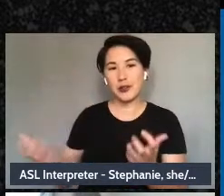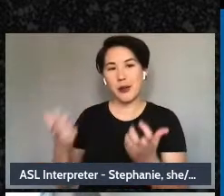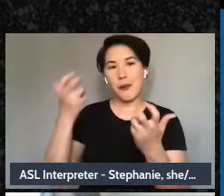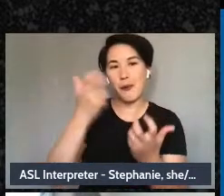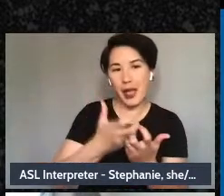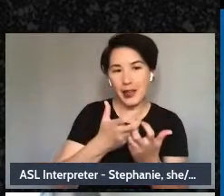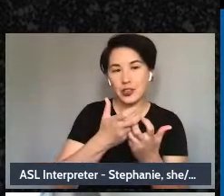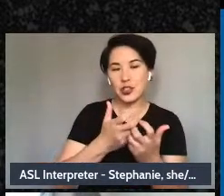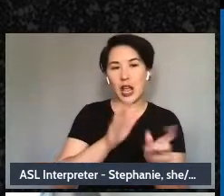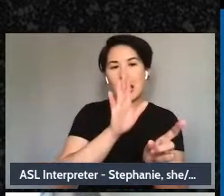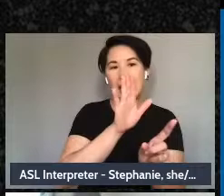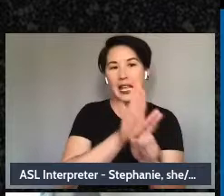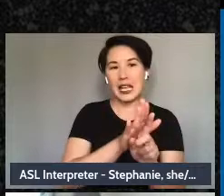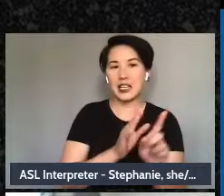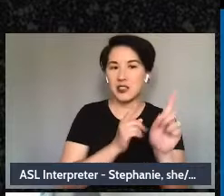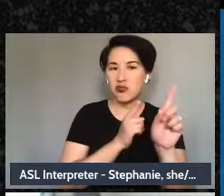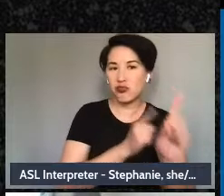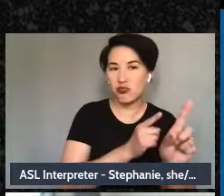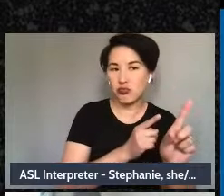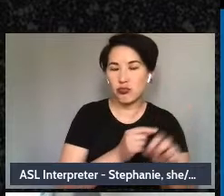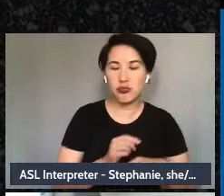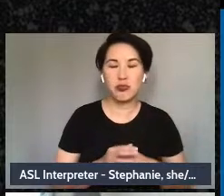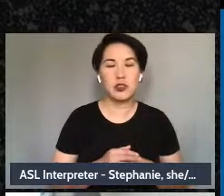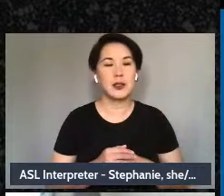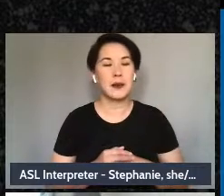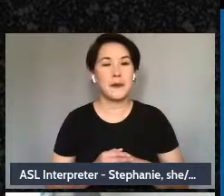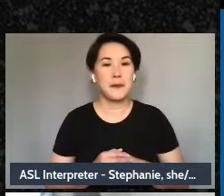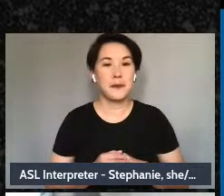to push his agenda. So let's see the next slide Antoinette’s gonna help me